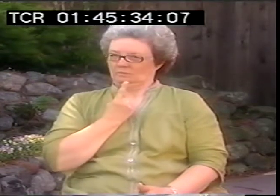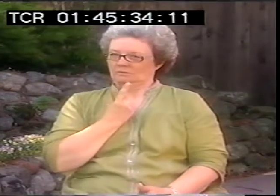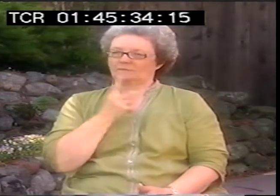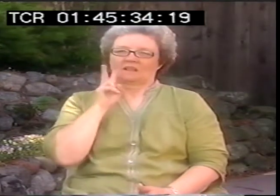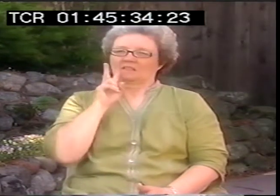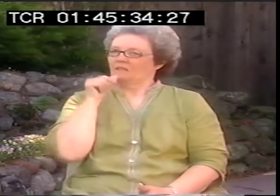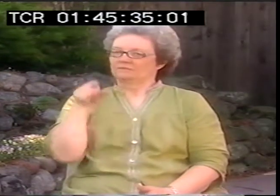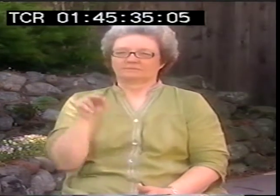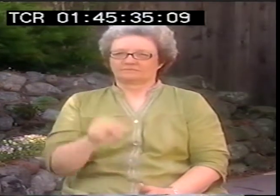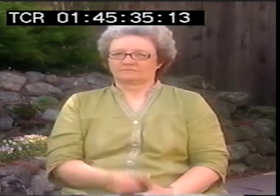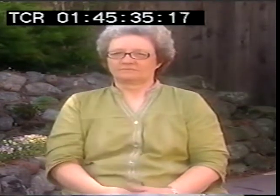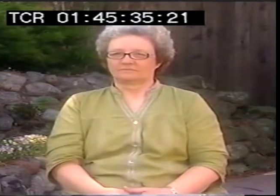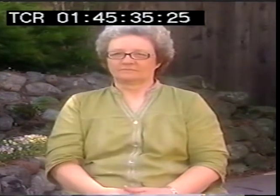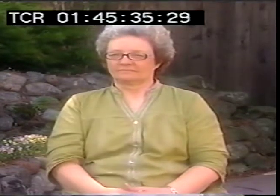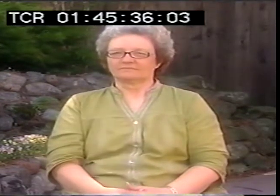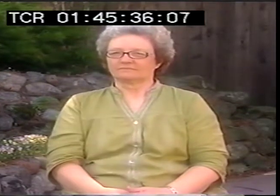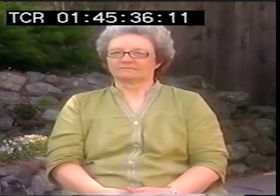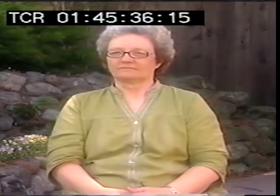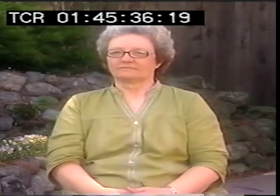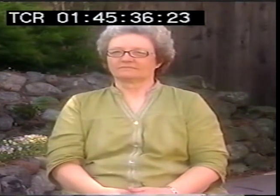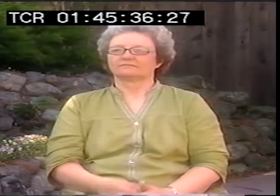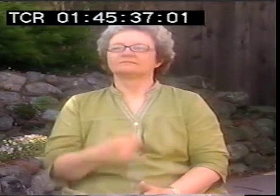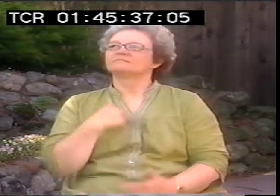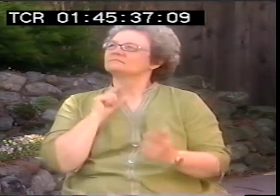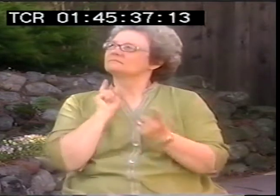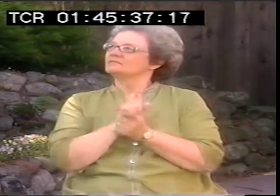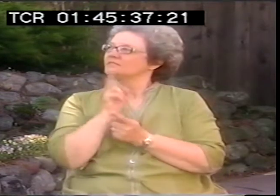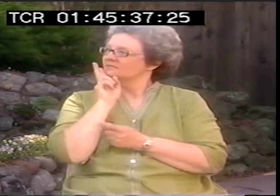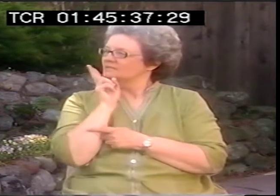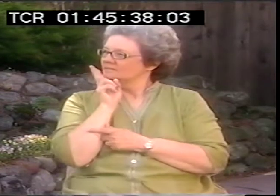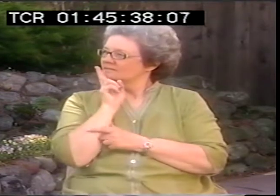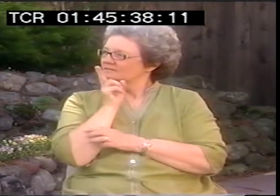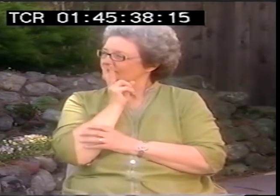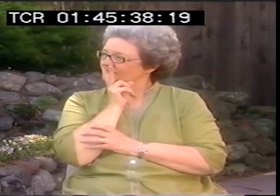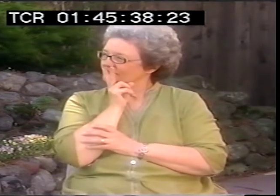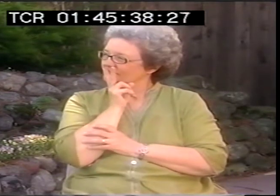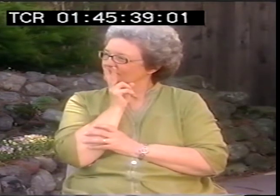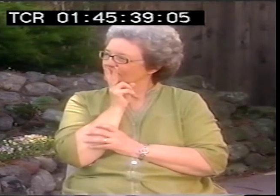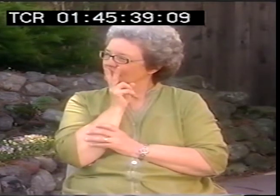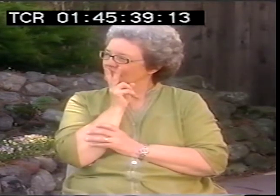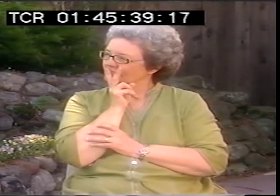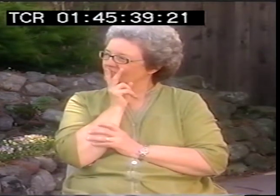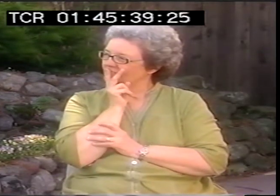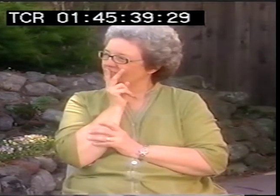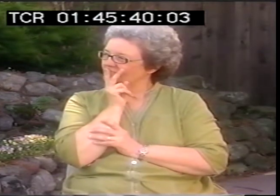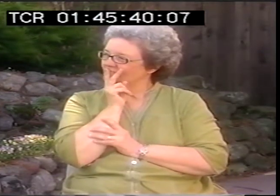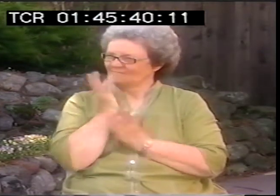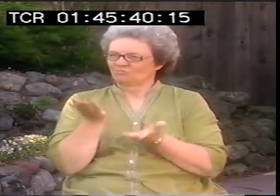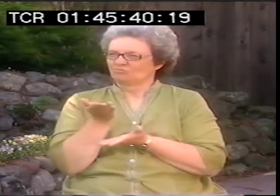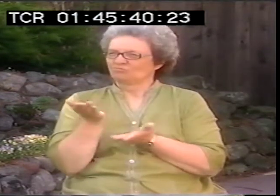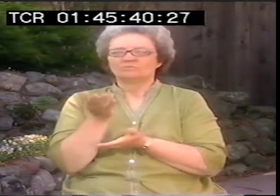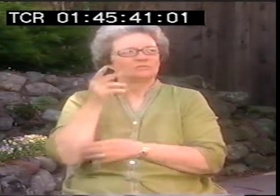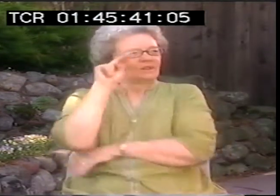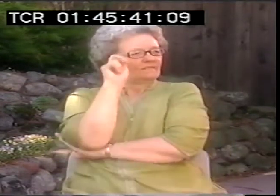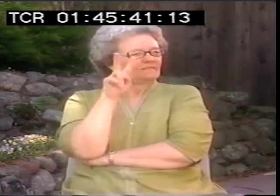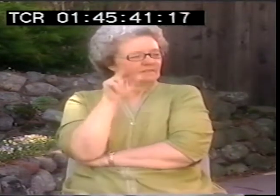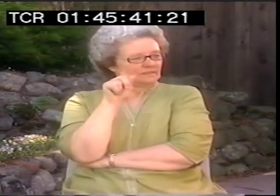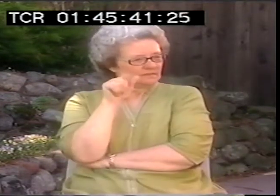Alone. Yeah, no Valli wasn't there. Let's see, how did I meet Valli. Was it here or was it in Nevada?